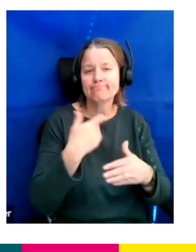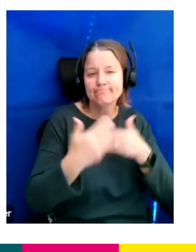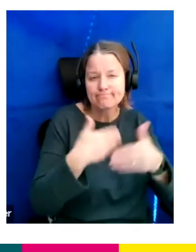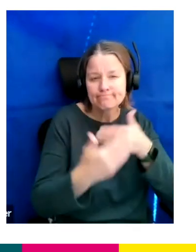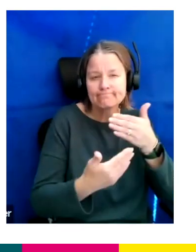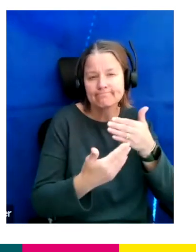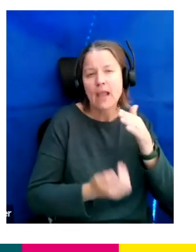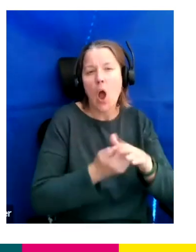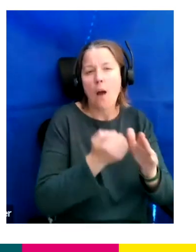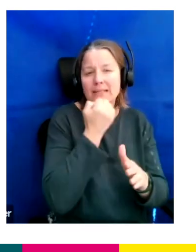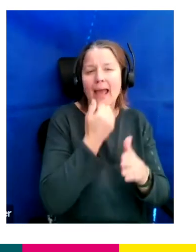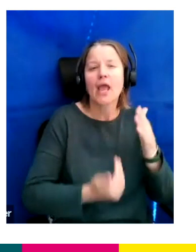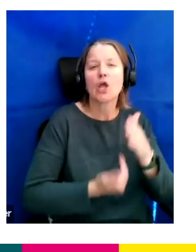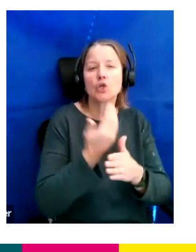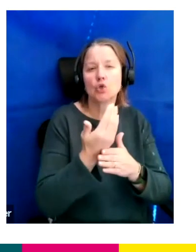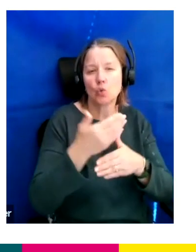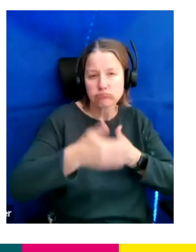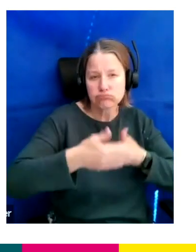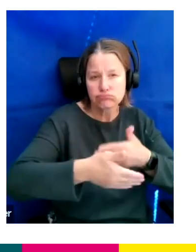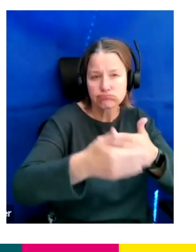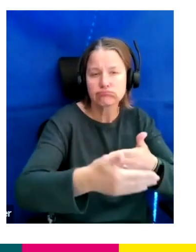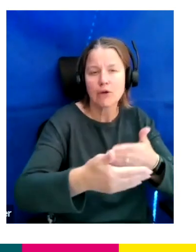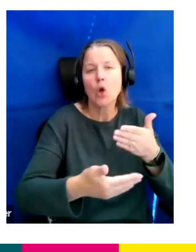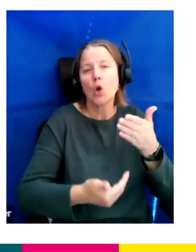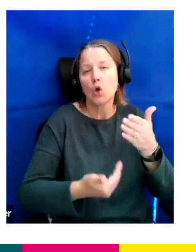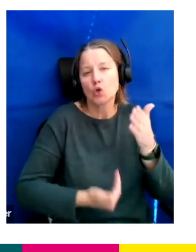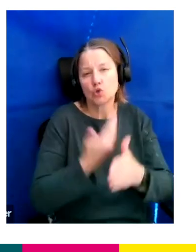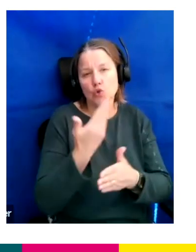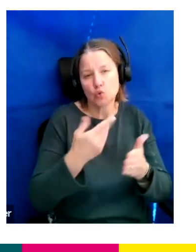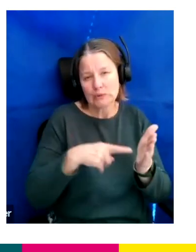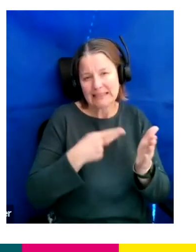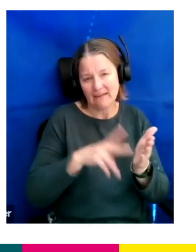and our new shows but we do still make a lot of those shows but just so you know we're